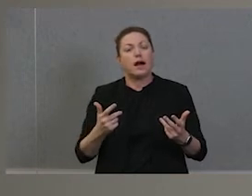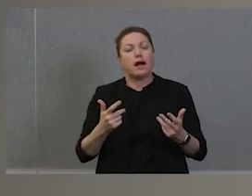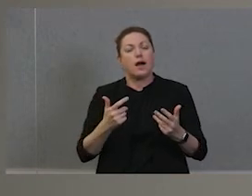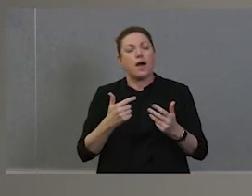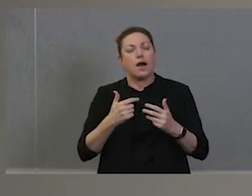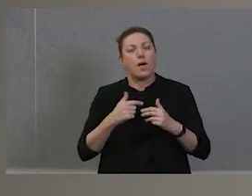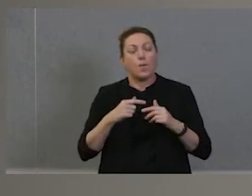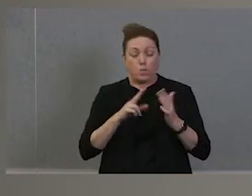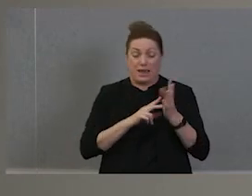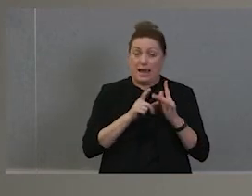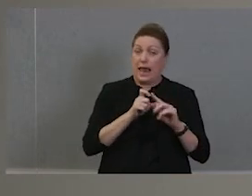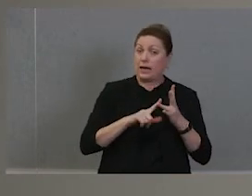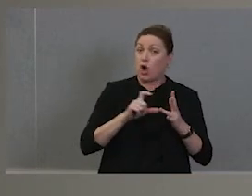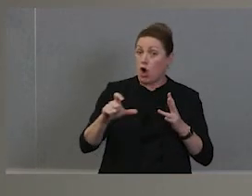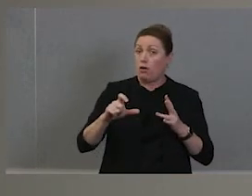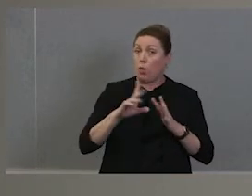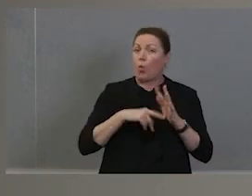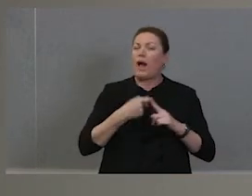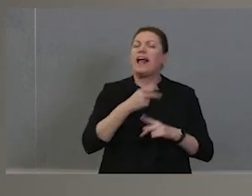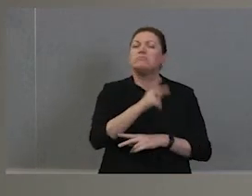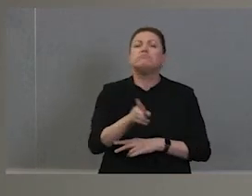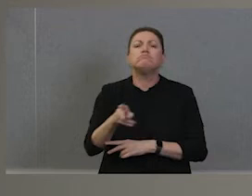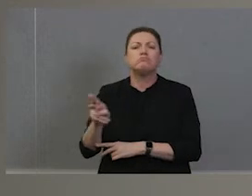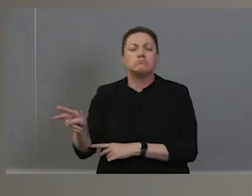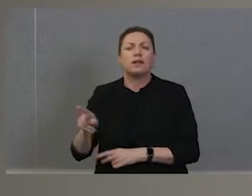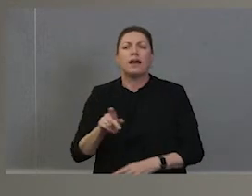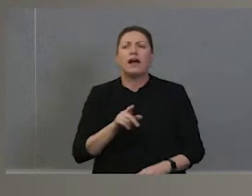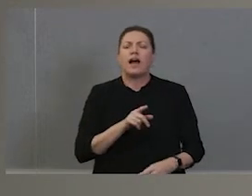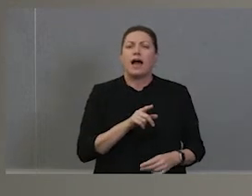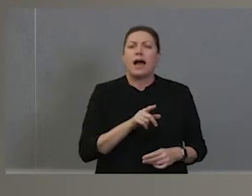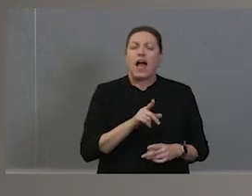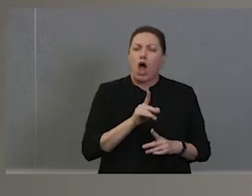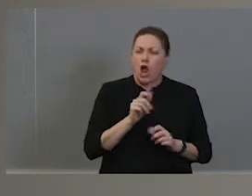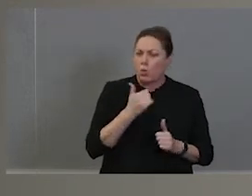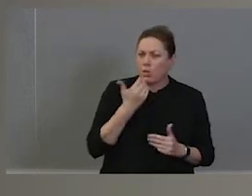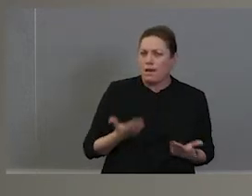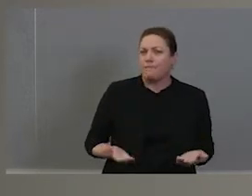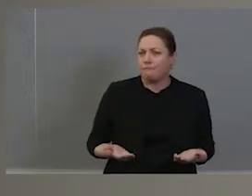NAIDCO Week it wasn't, it wasn't good enough has the sea of